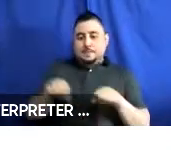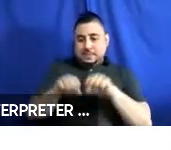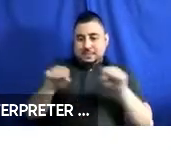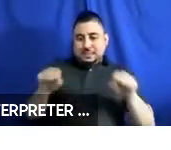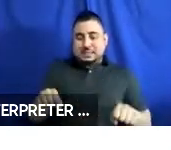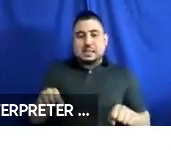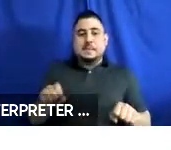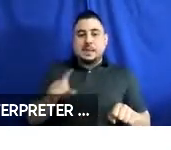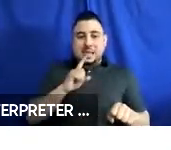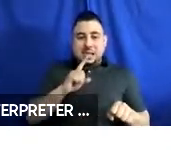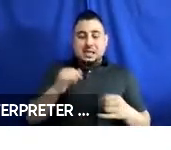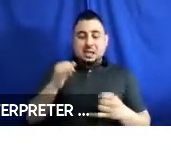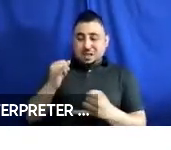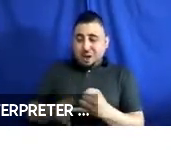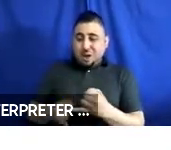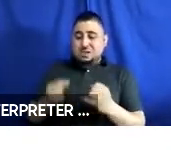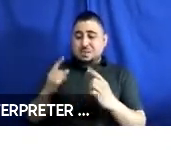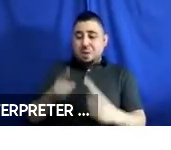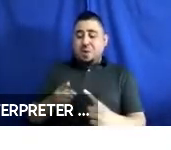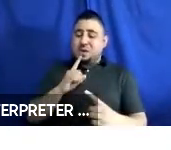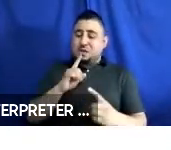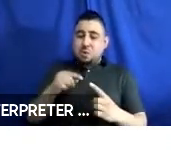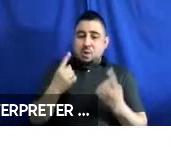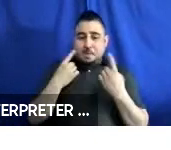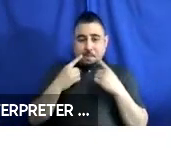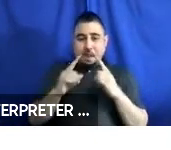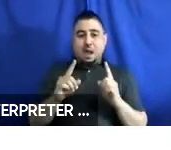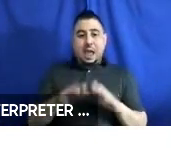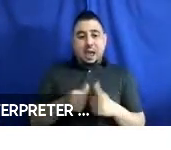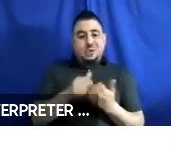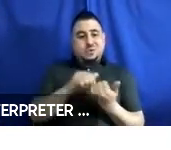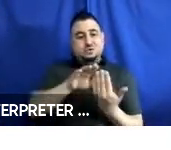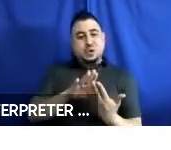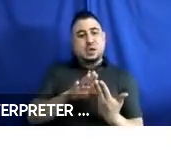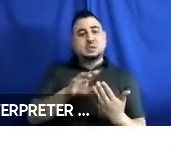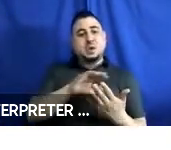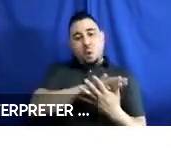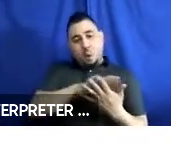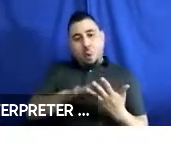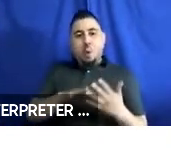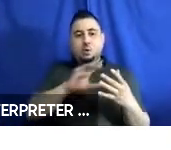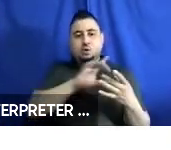which is the ultimate goal, is only achieved if we address the entire travel chain. So,